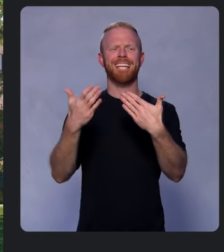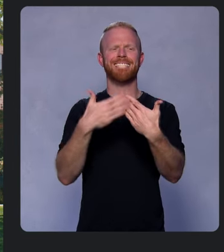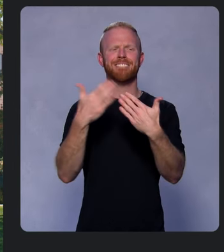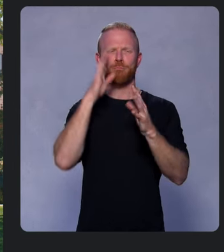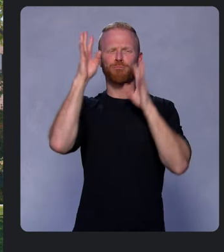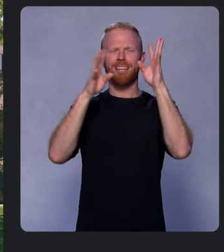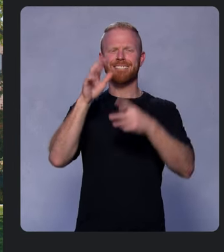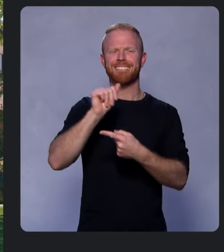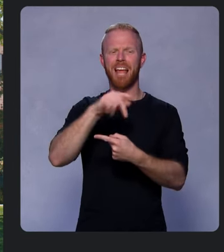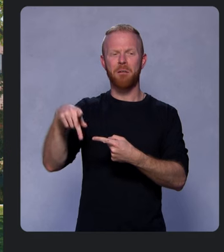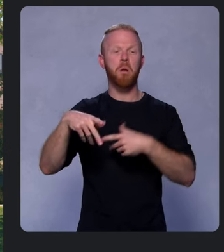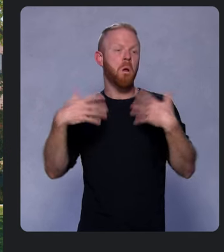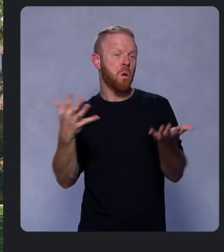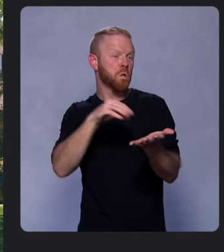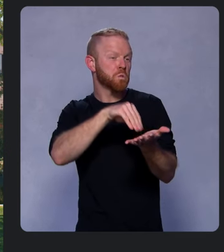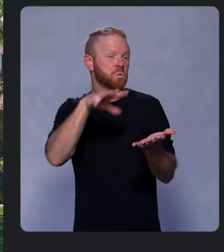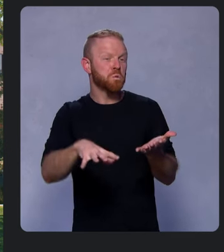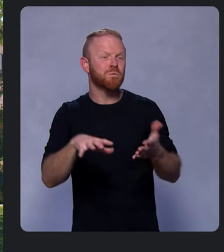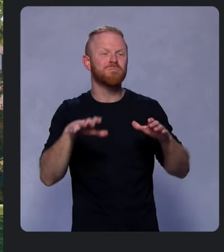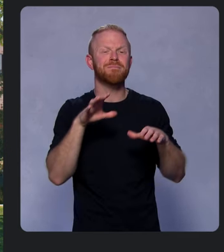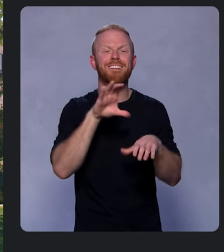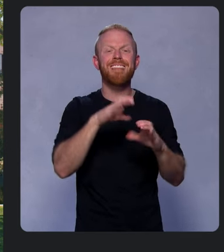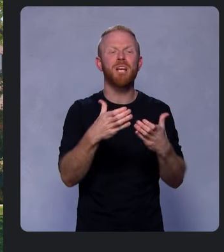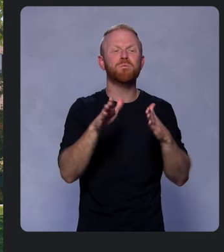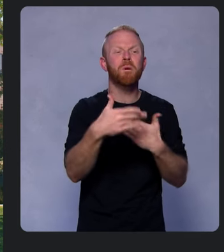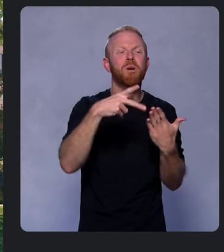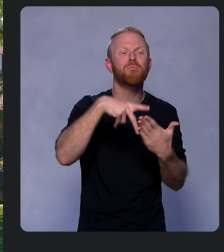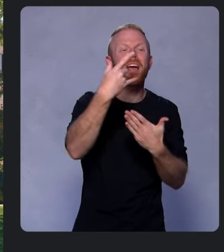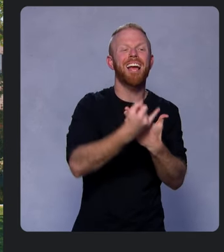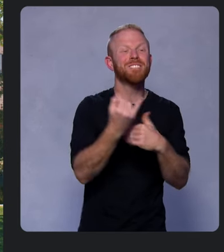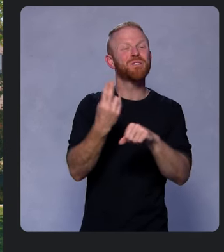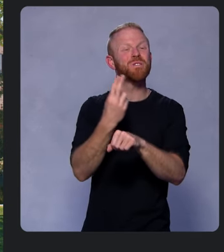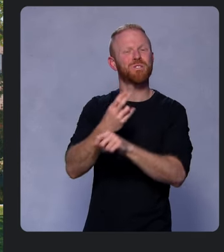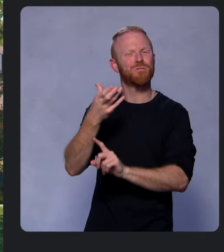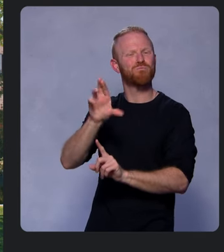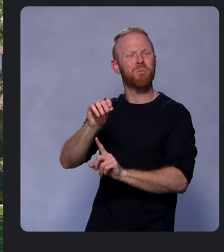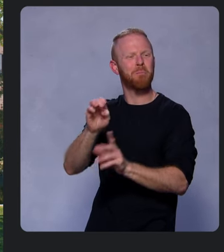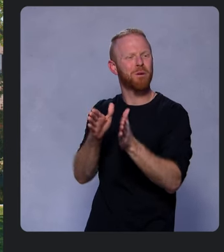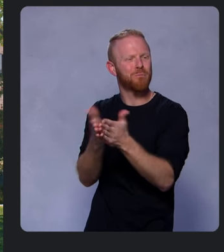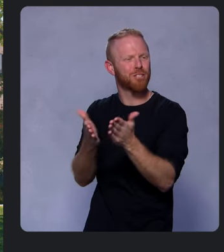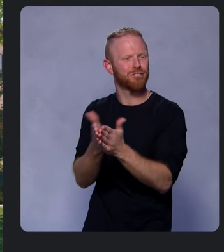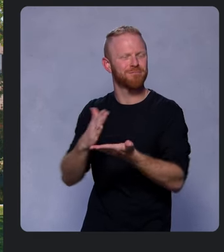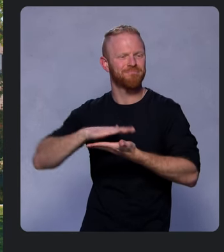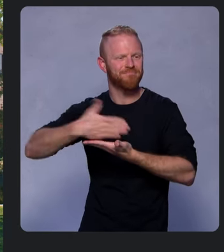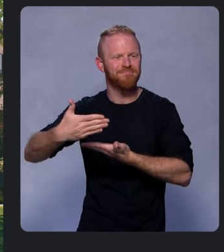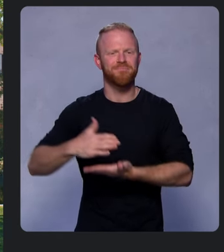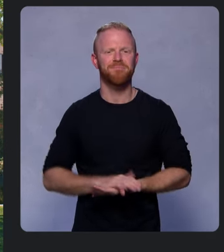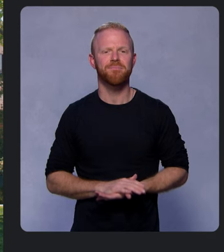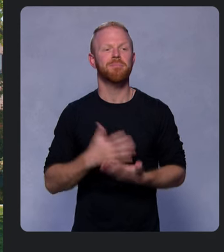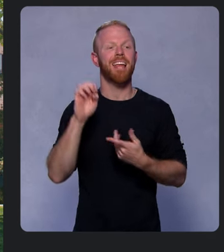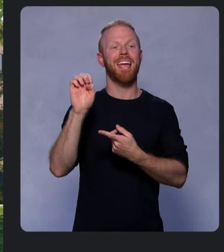or students doing classroom projects on their Chromebooks, or e-commerce sites like Rackuten,